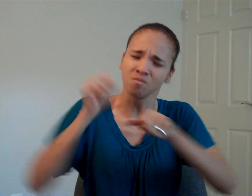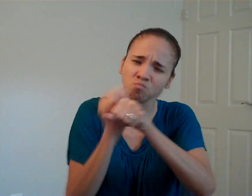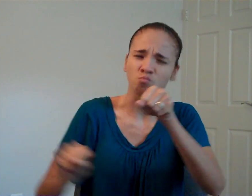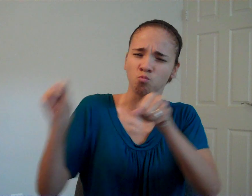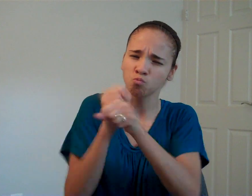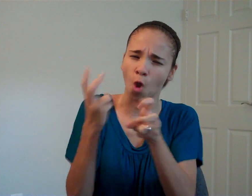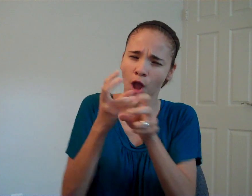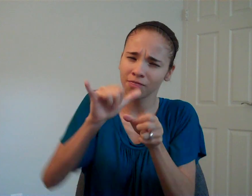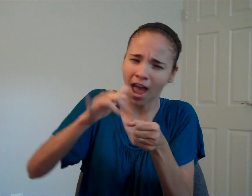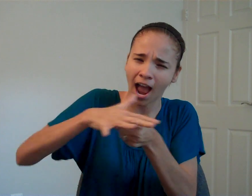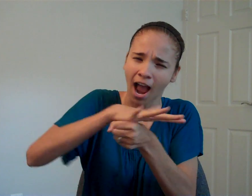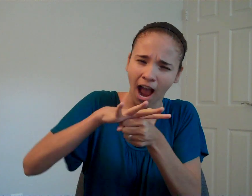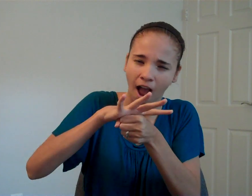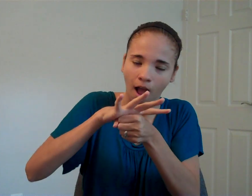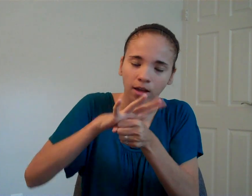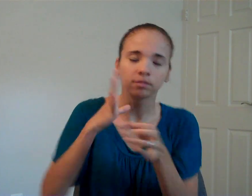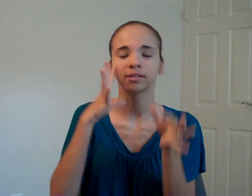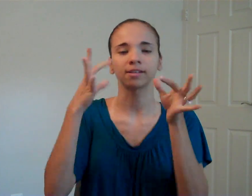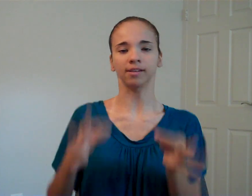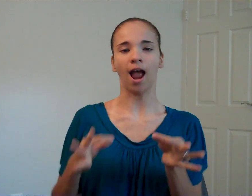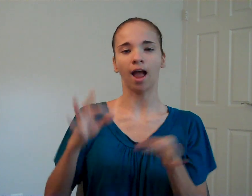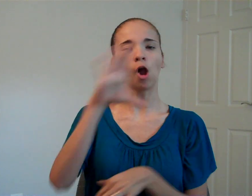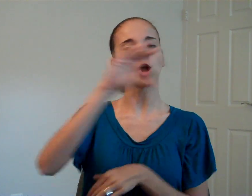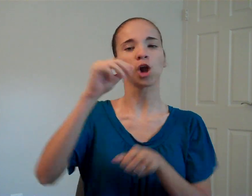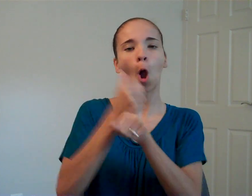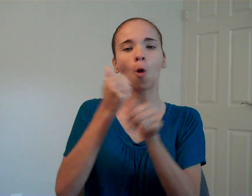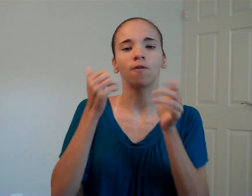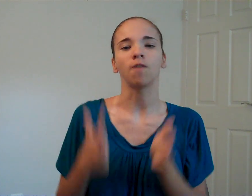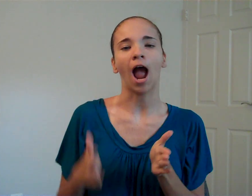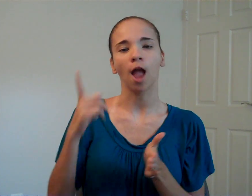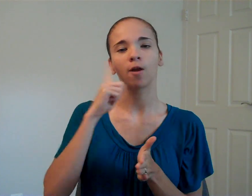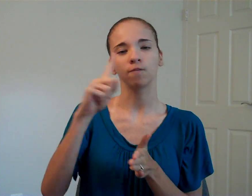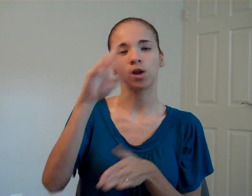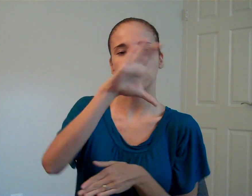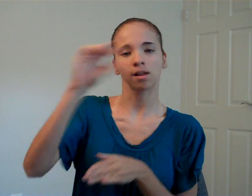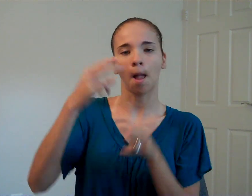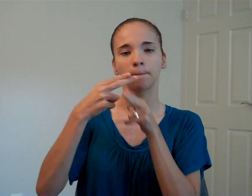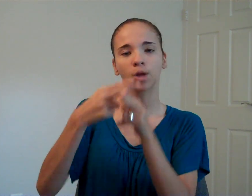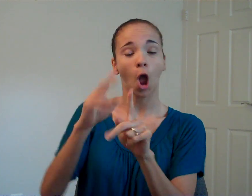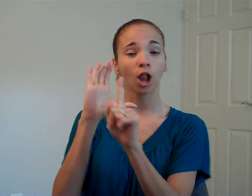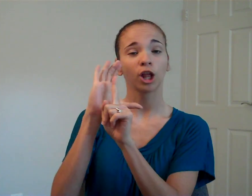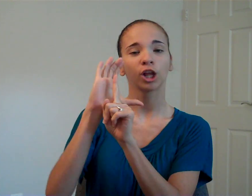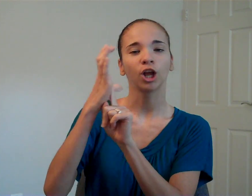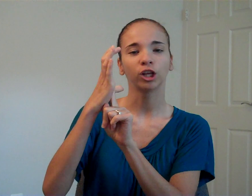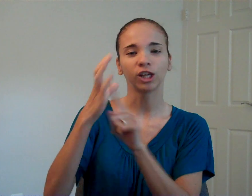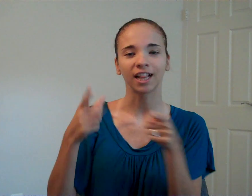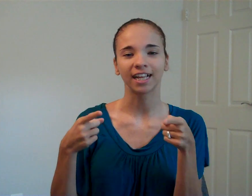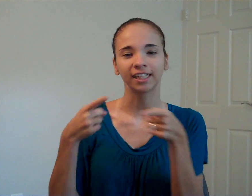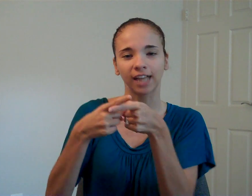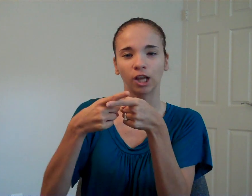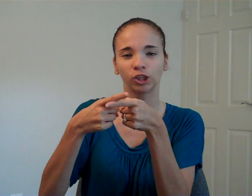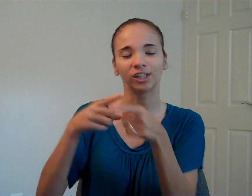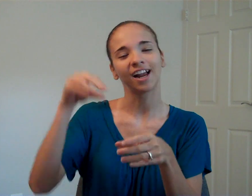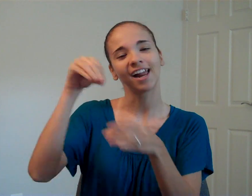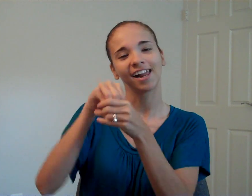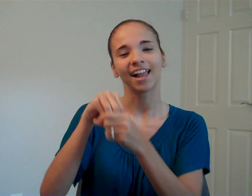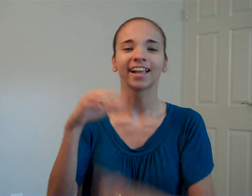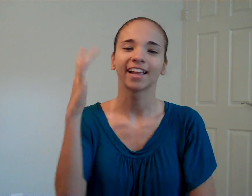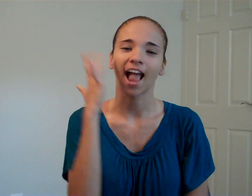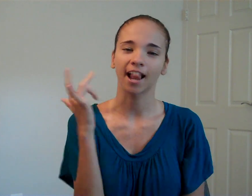She has worked in that field for quite some time. Then, she co-founded Cultural Intersections in California.